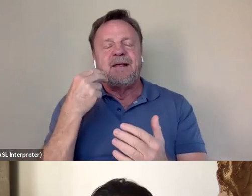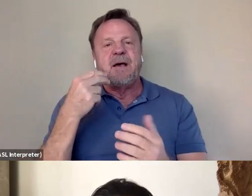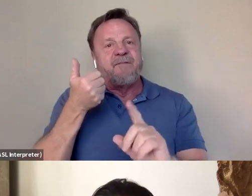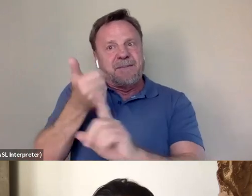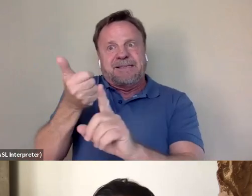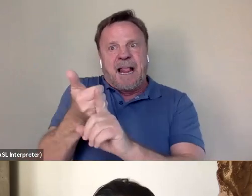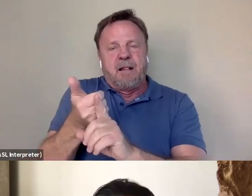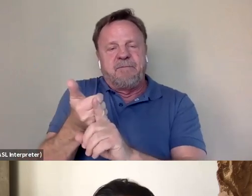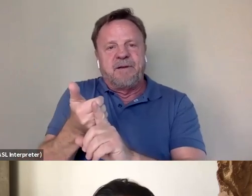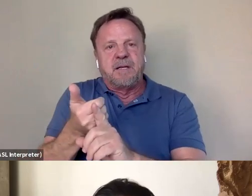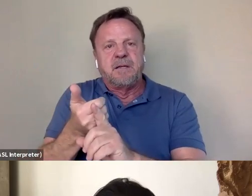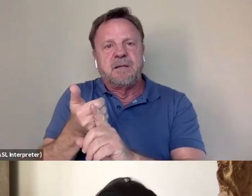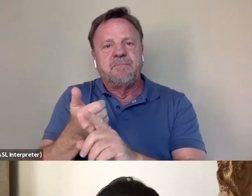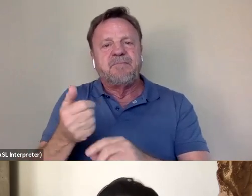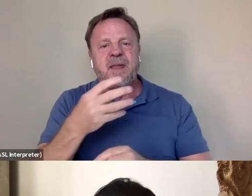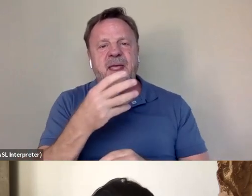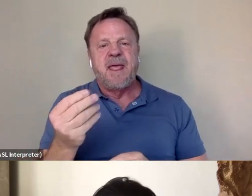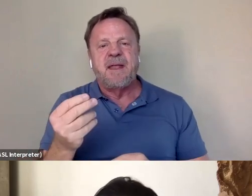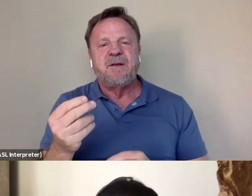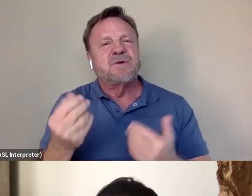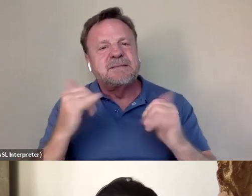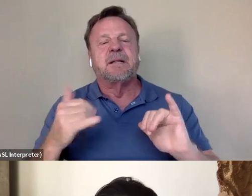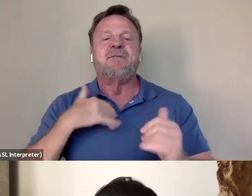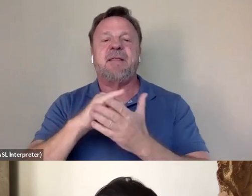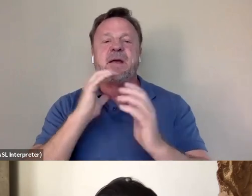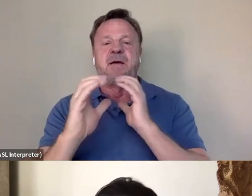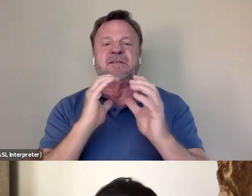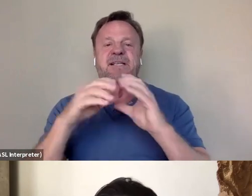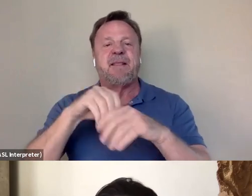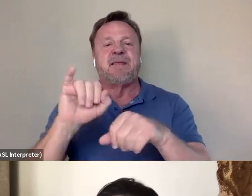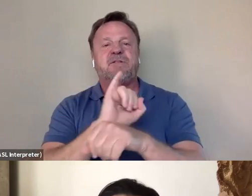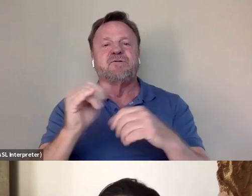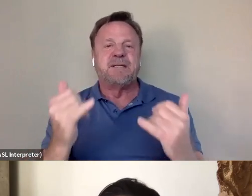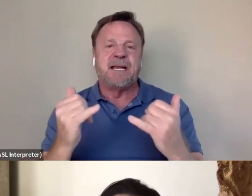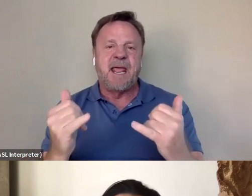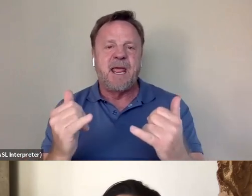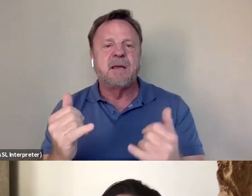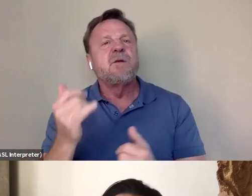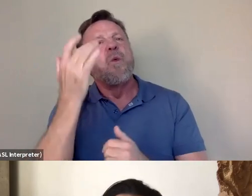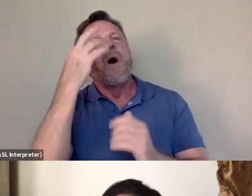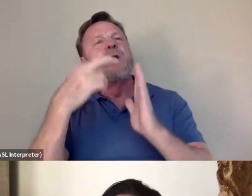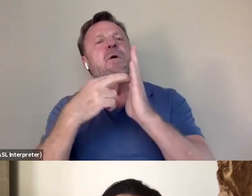And I think we're still having that conversation in industry today right of like why representation is so important.